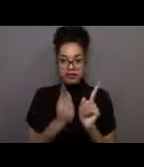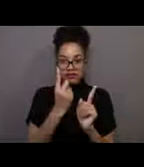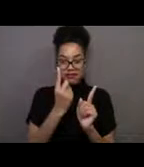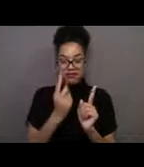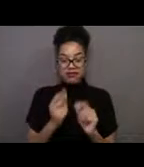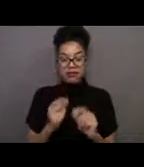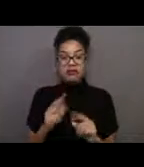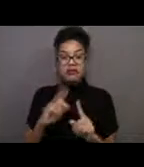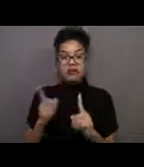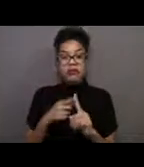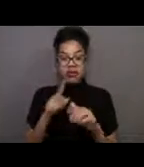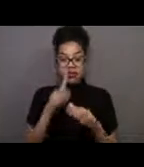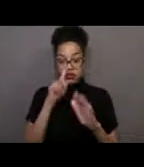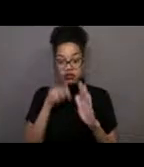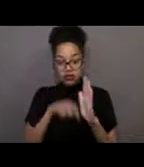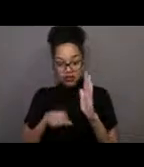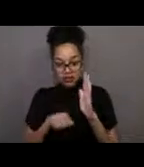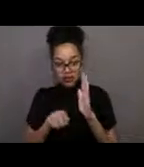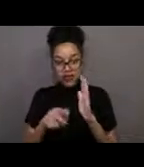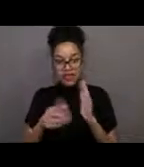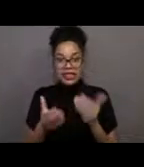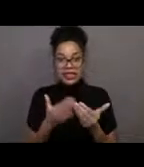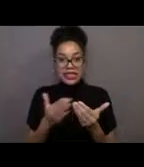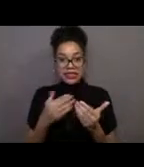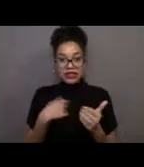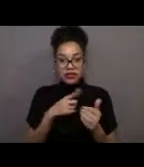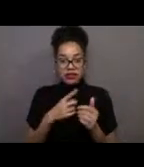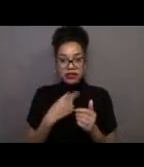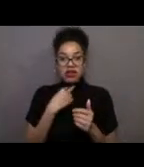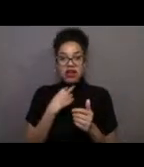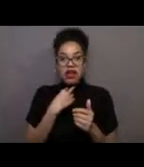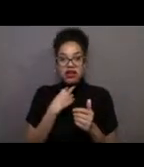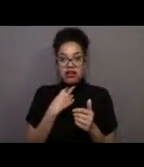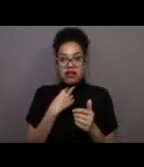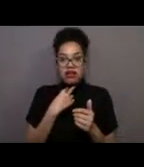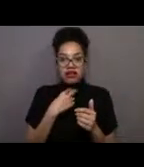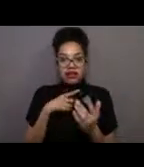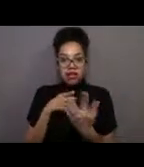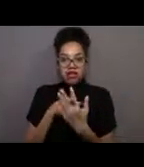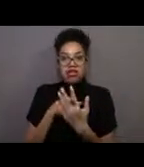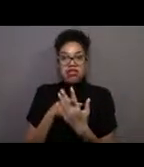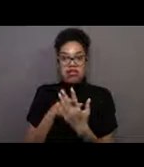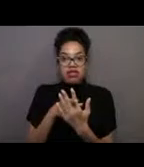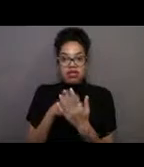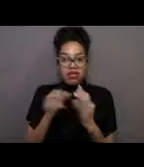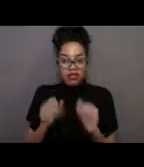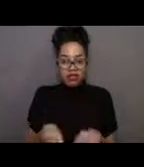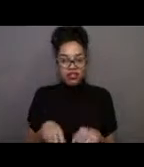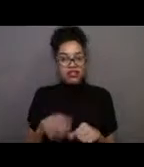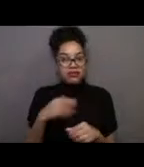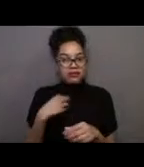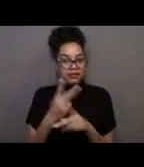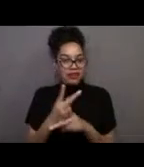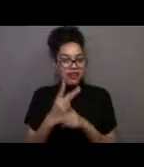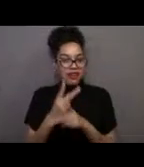it is ridiculously easy to get tangled up and stuck inside that giant kelp. So if you're too large and have a lot of things